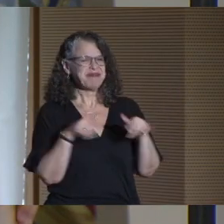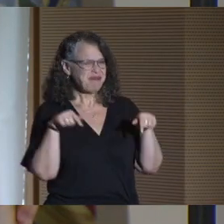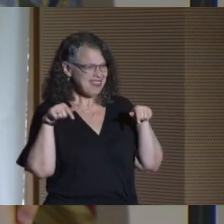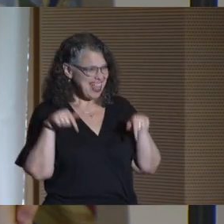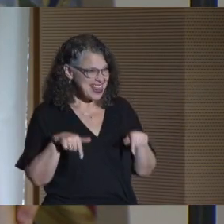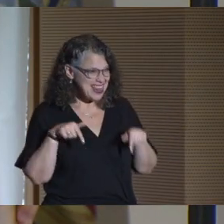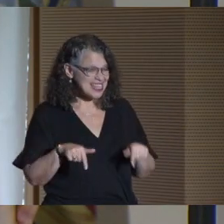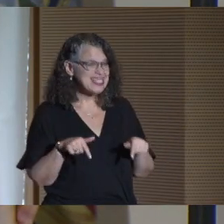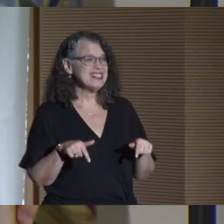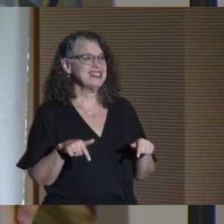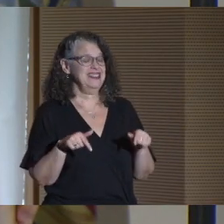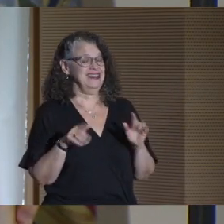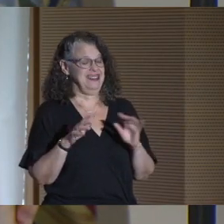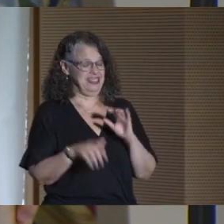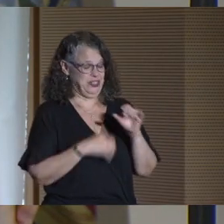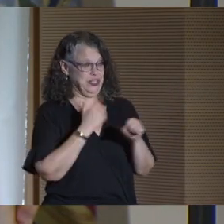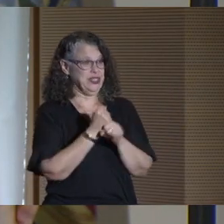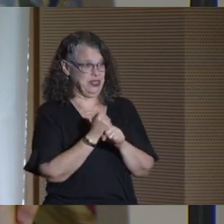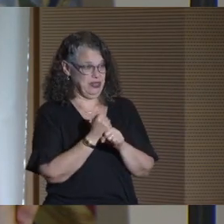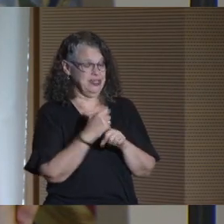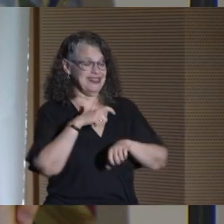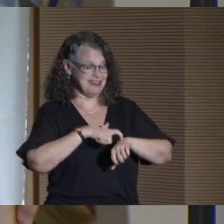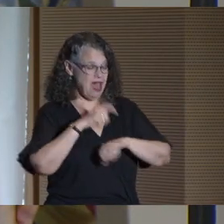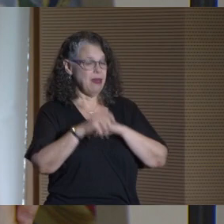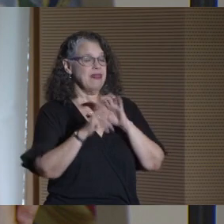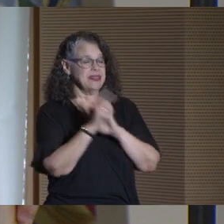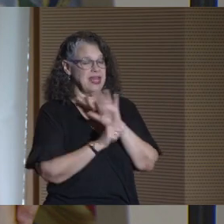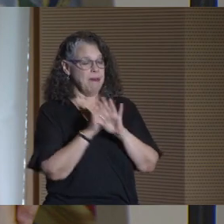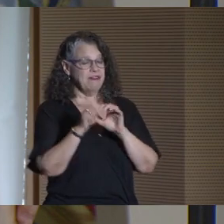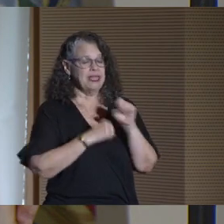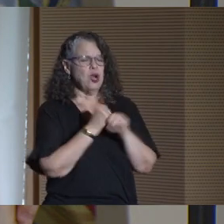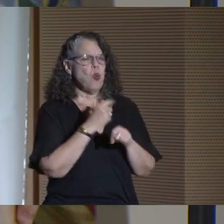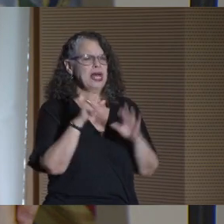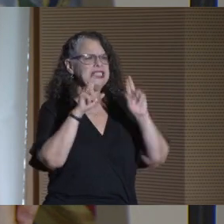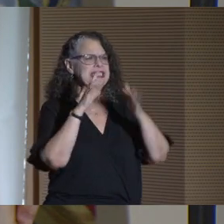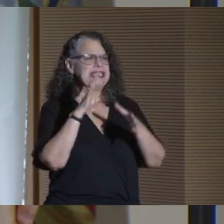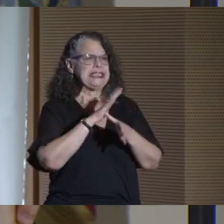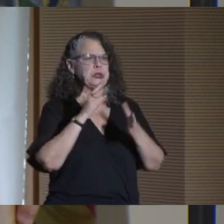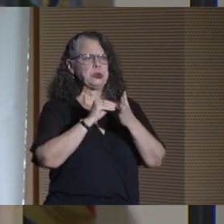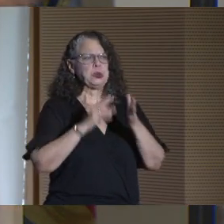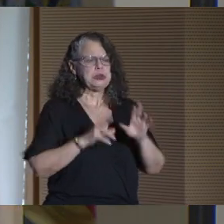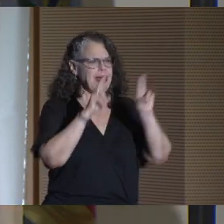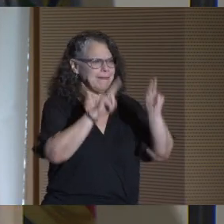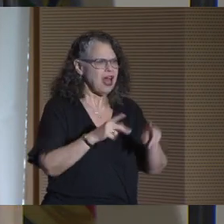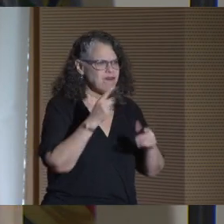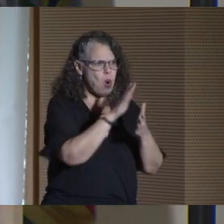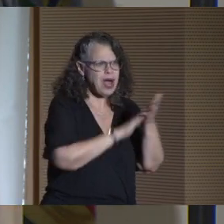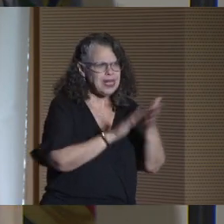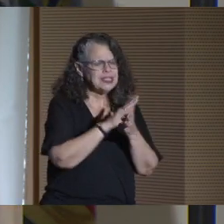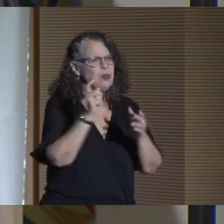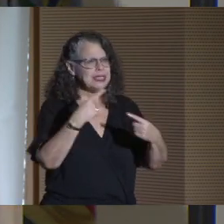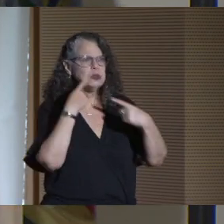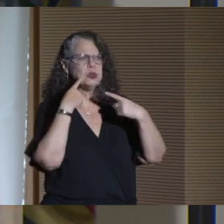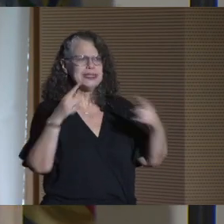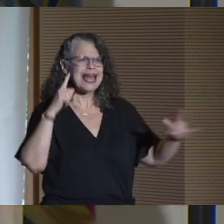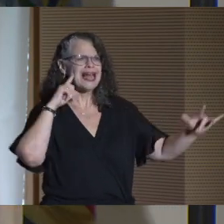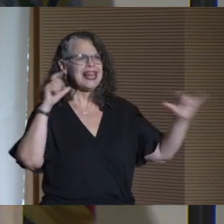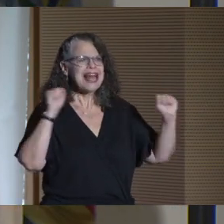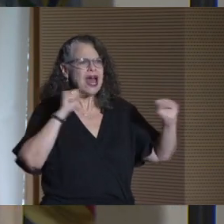This is the time of the year when seniors are applying to colleges. And we need to say loud and clear,